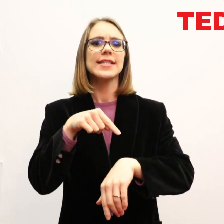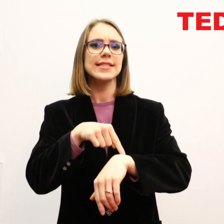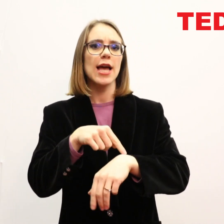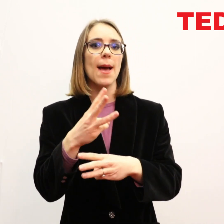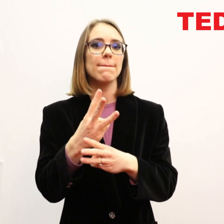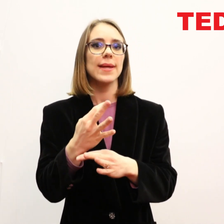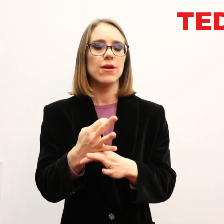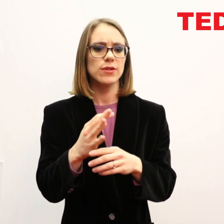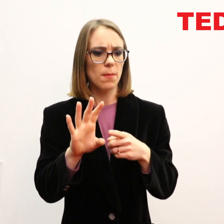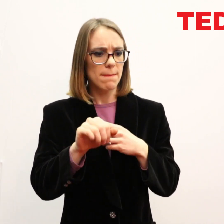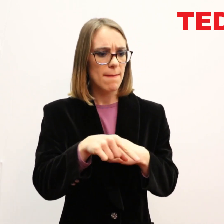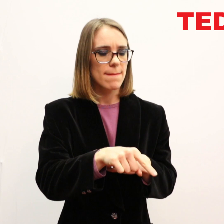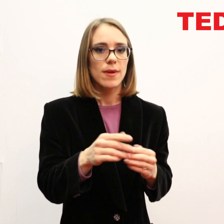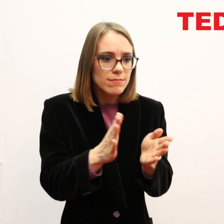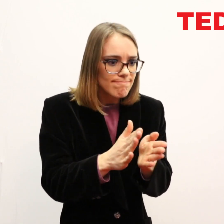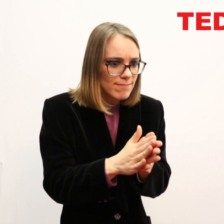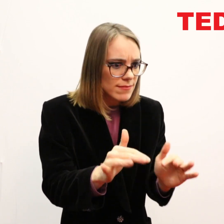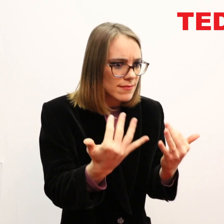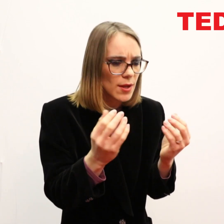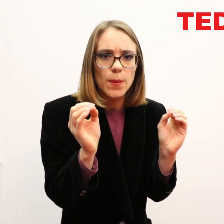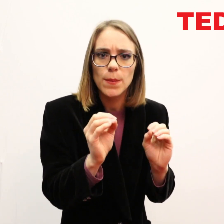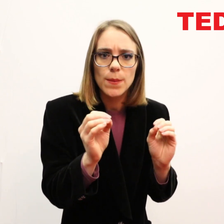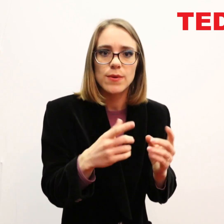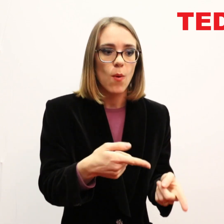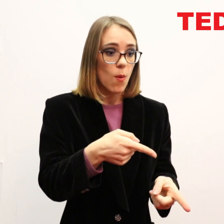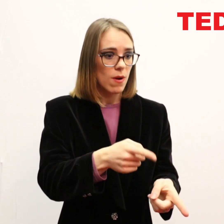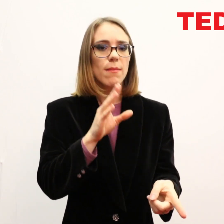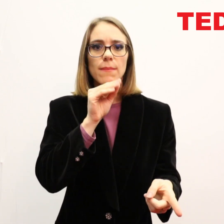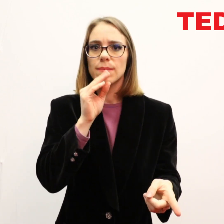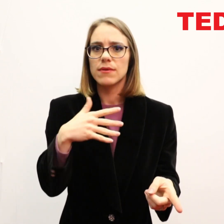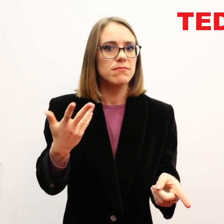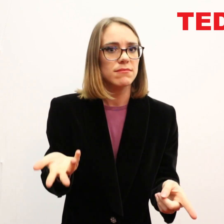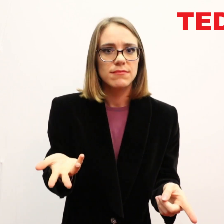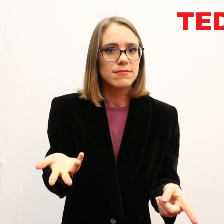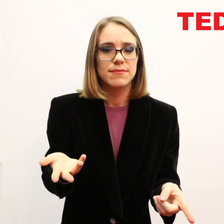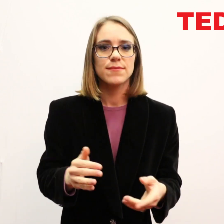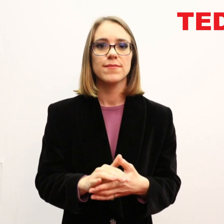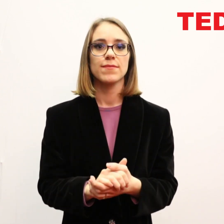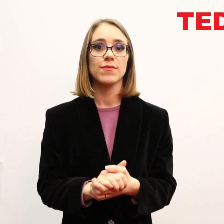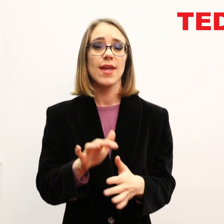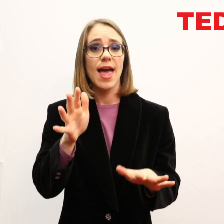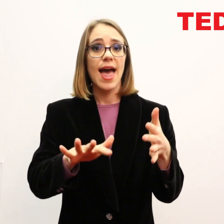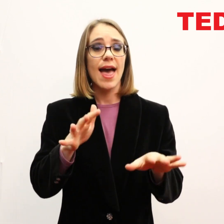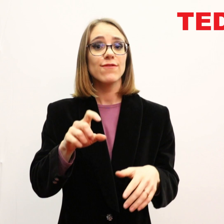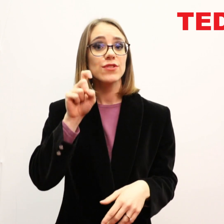This is because it takes time for the parents to recognize the child is not responding to noise or not speaking yet.